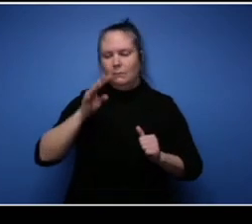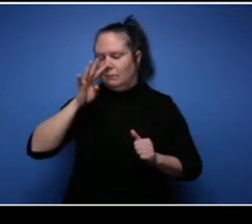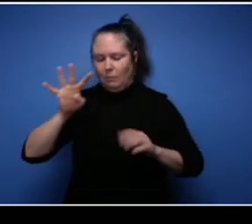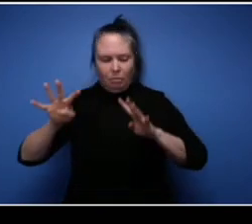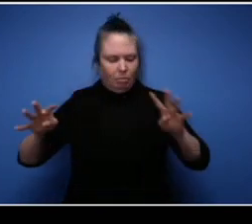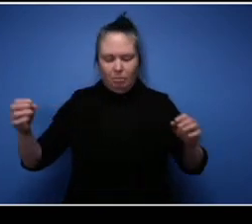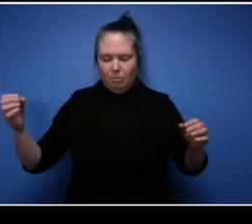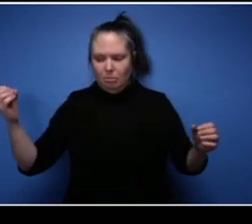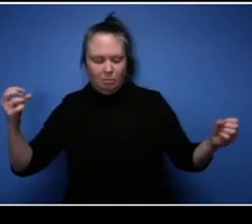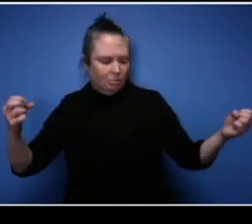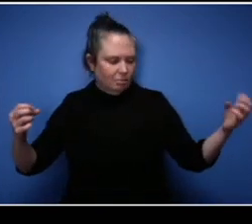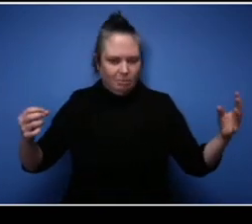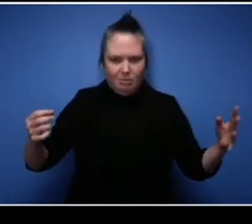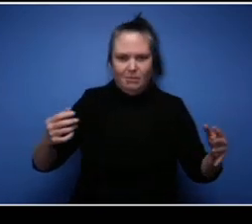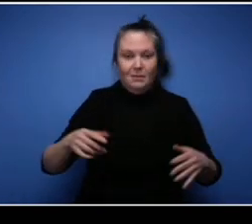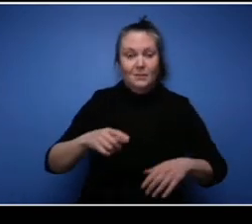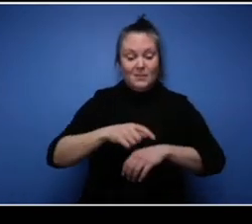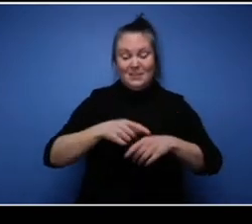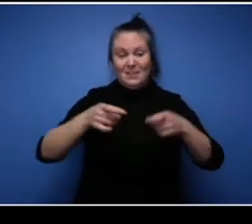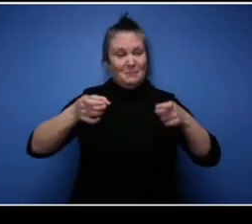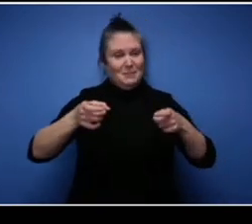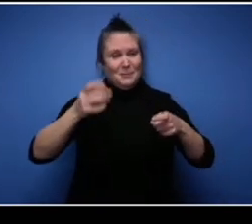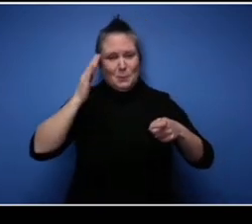distractions with personal that you know you got to leave that outside the door when you're